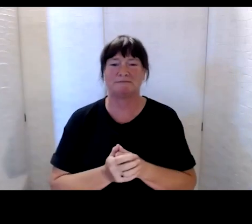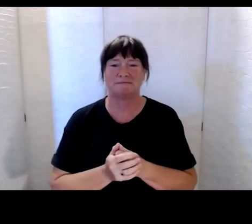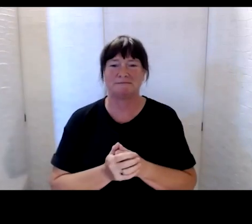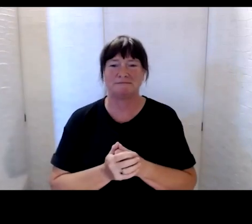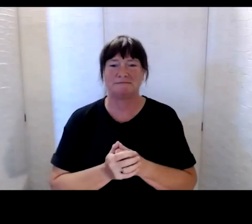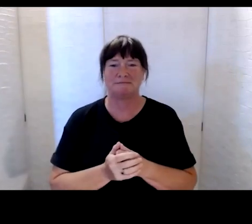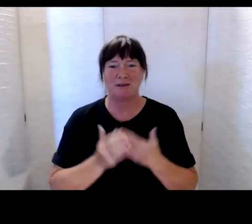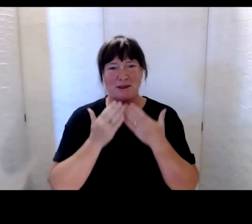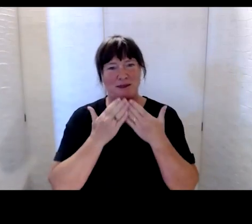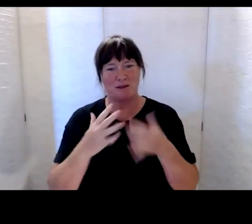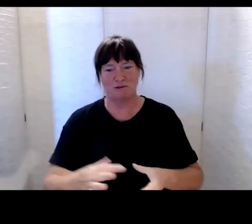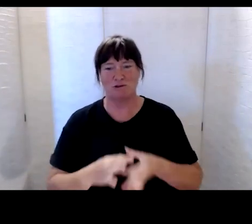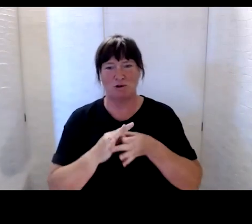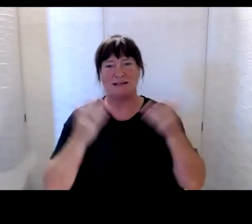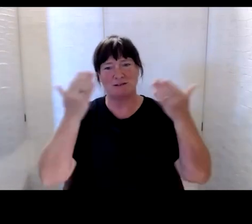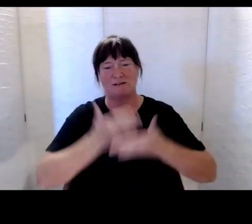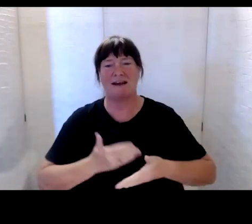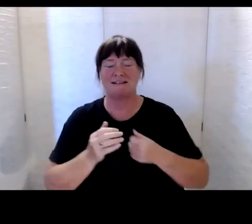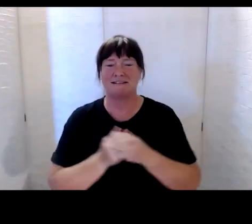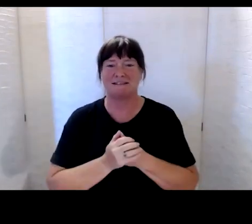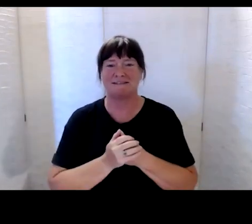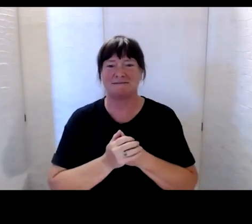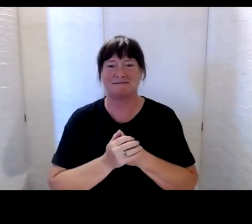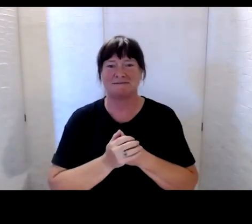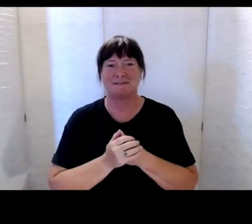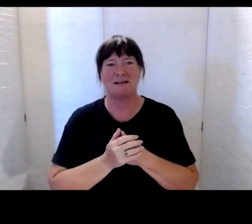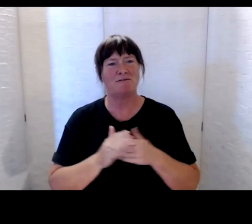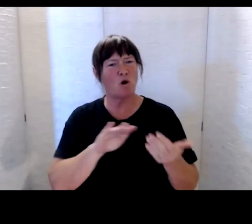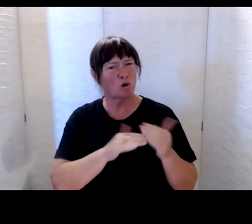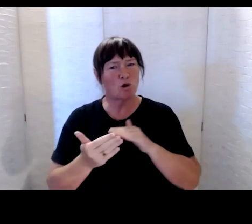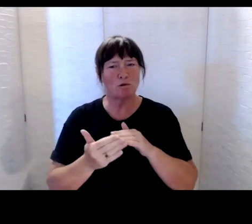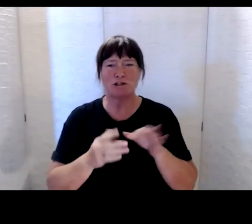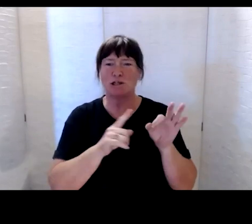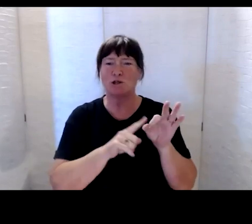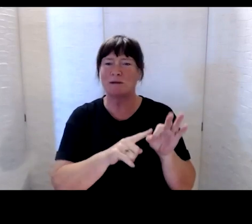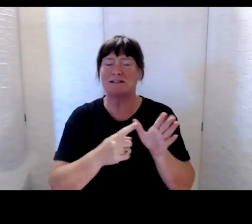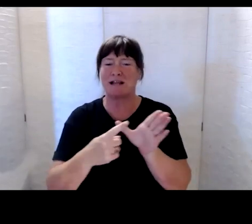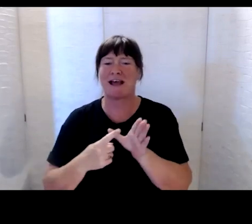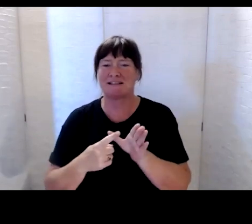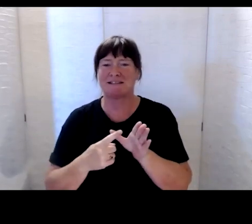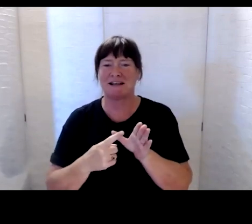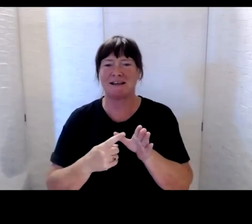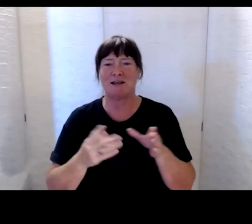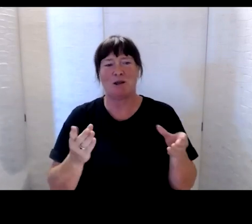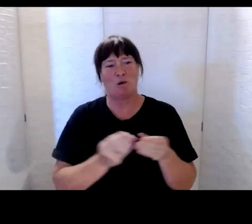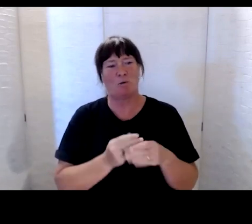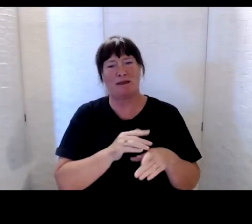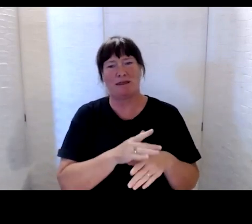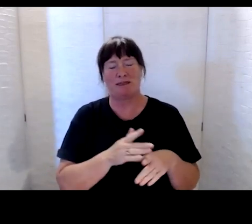thank you for joining us this evening for this community Q&A session with Whaikaha - The Ministry of Disabled People.